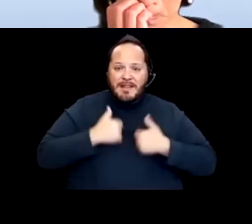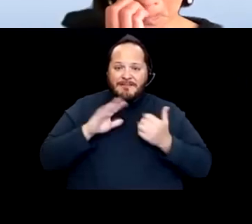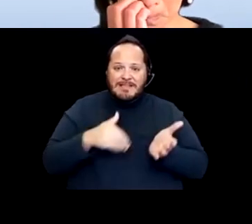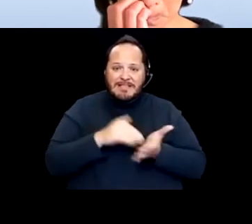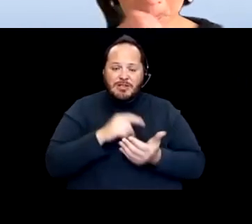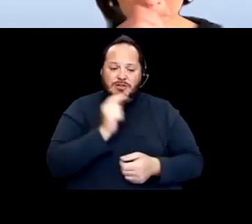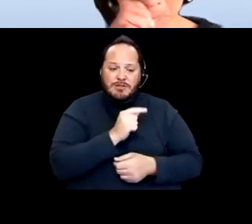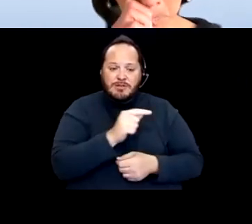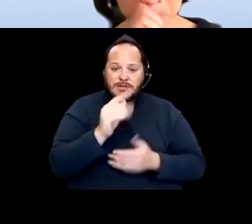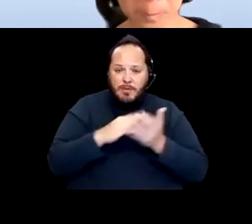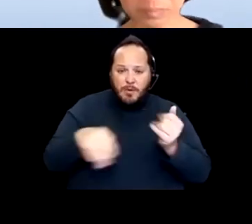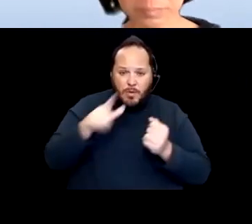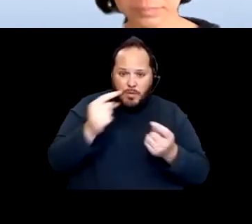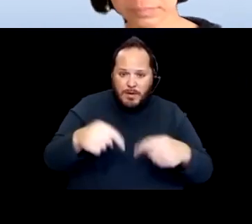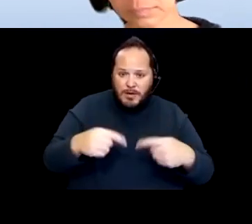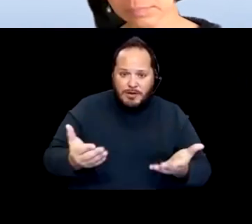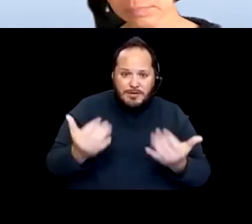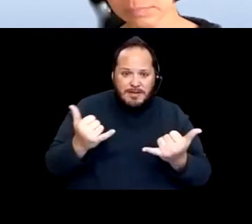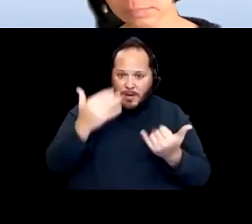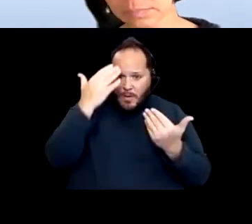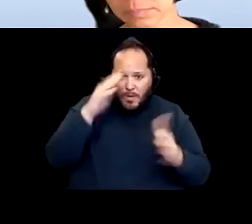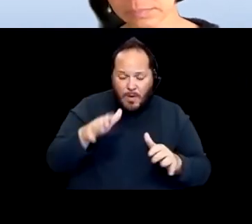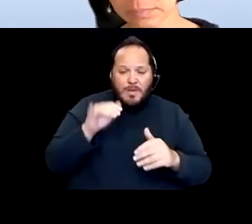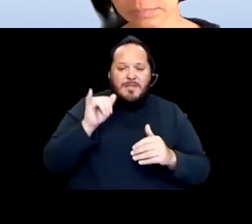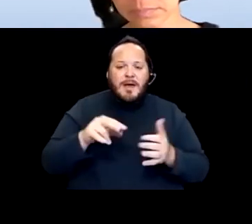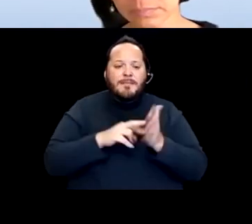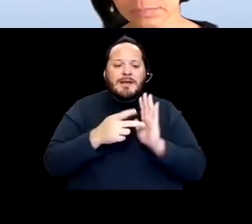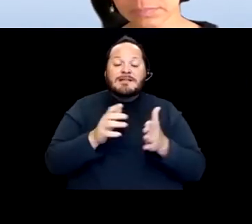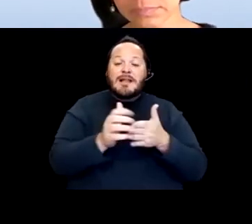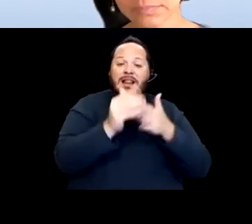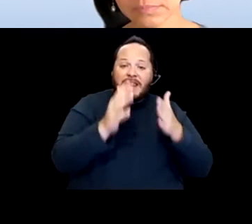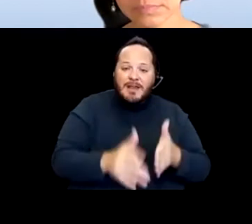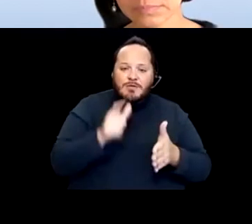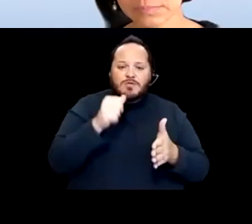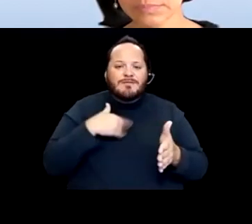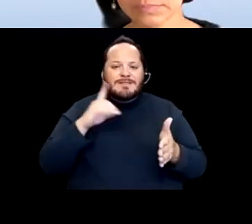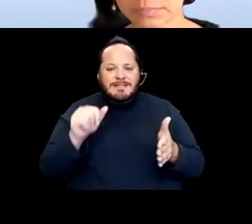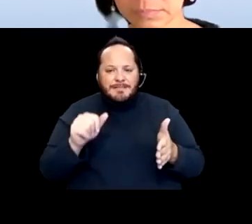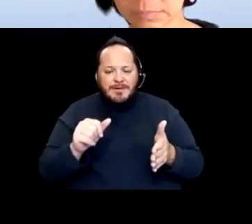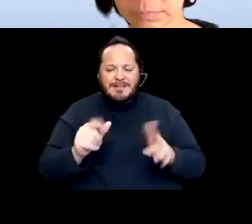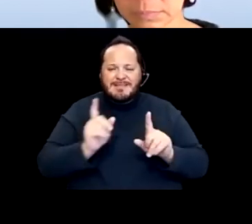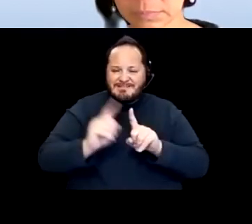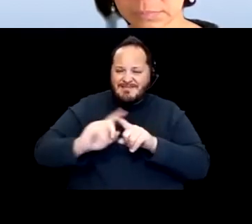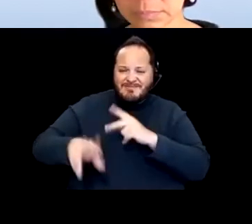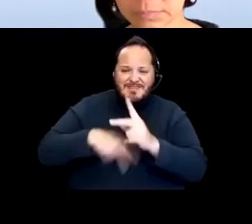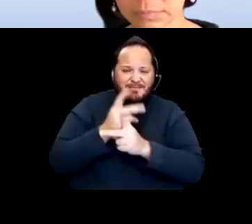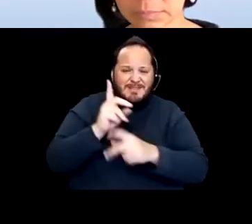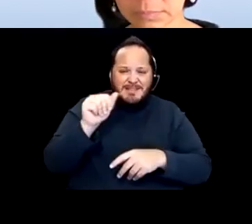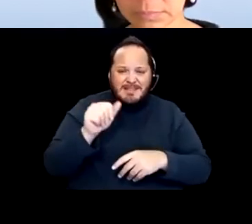that don't know that means leaders with disabilities. Leaders with all different types of disabilities across the age span.